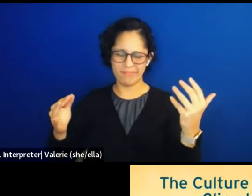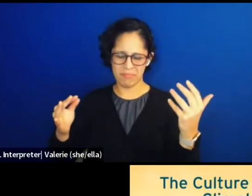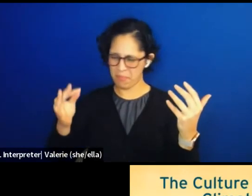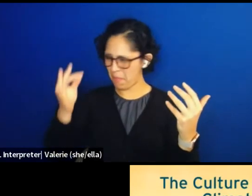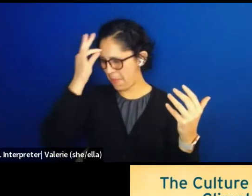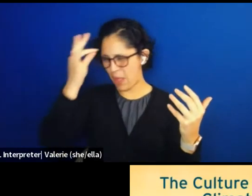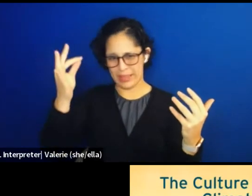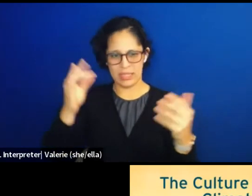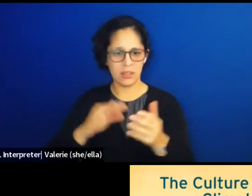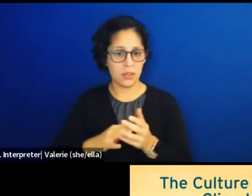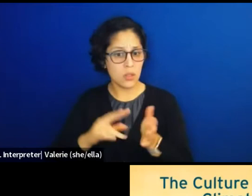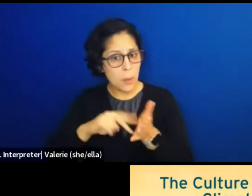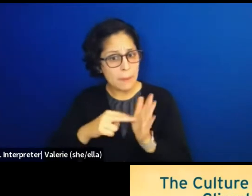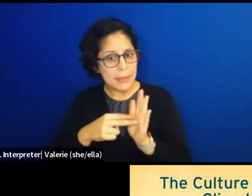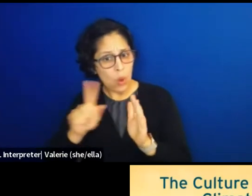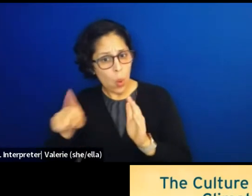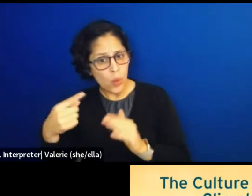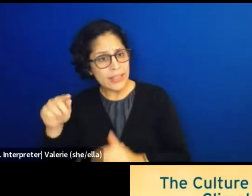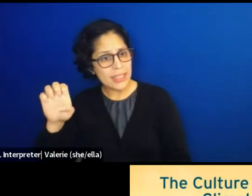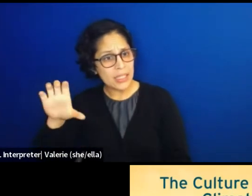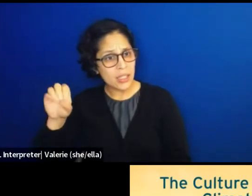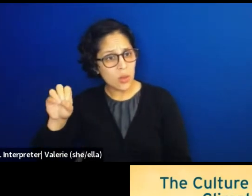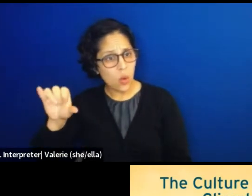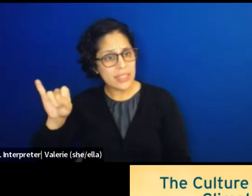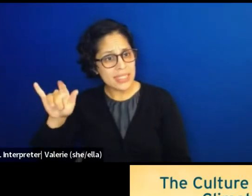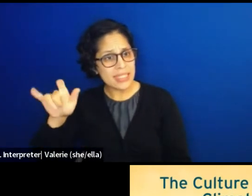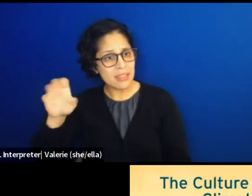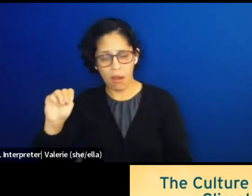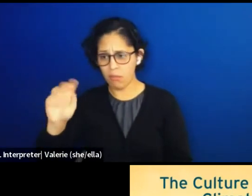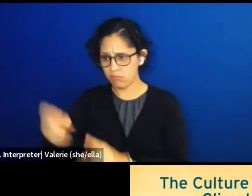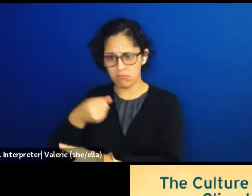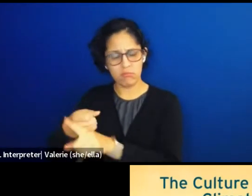So if we don't prioritize indigenous-led climate resistance,